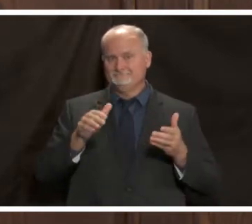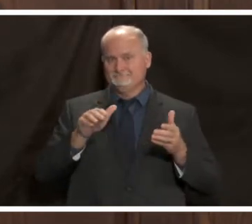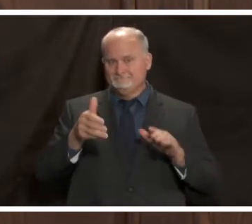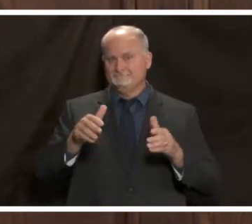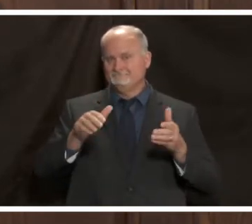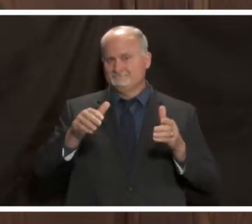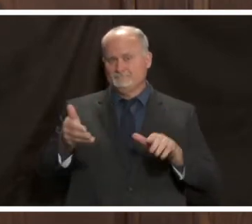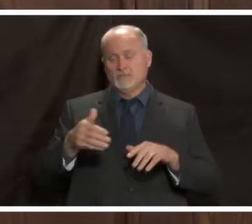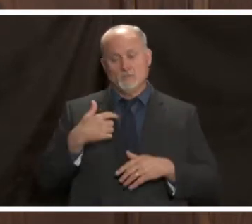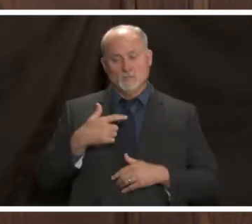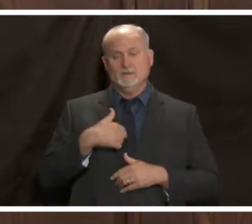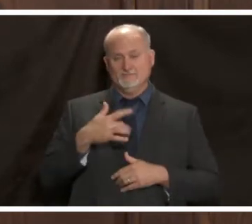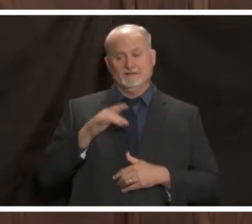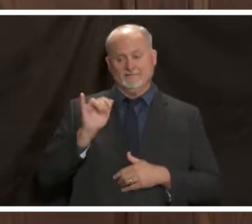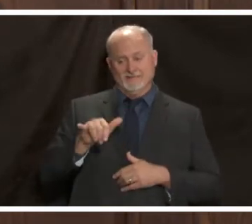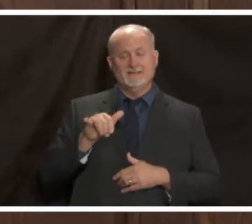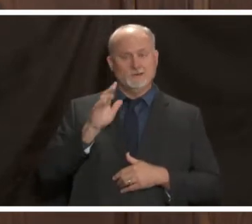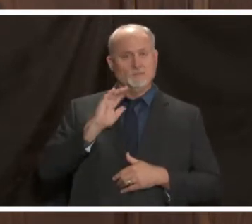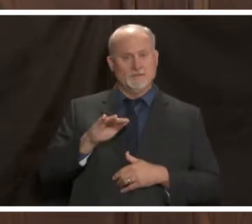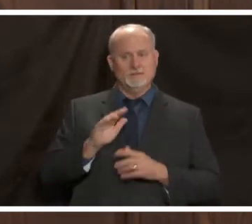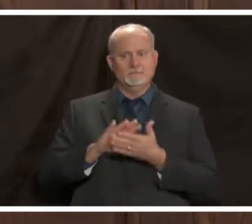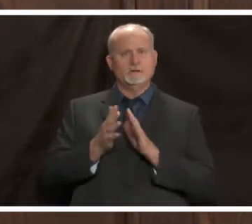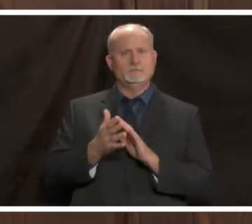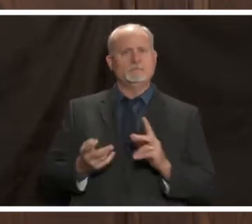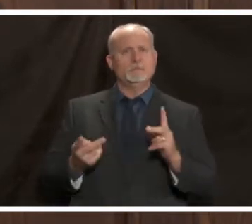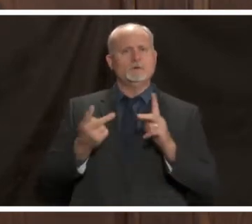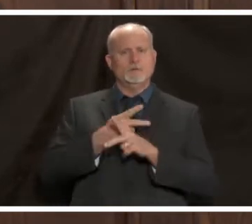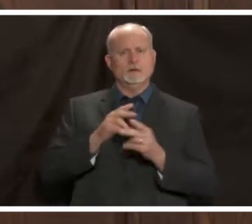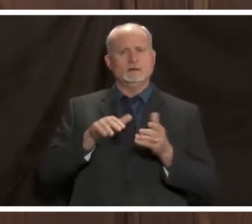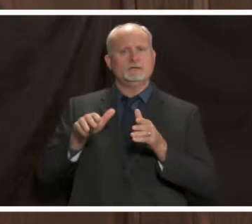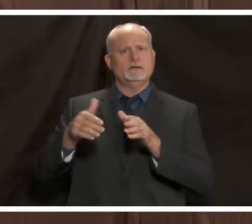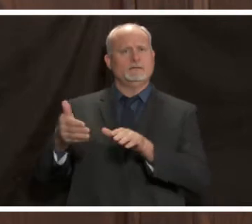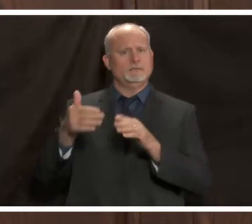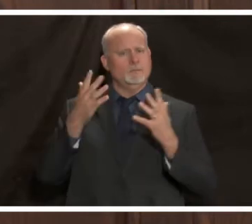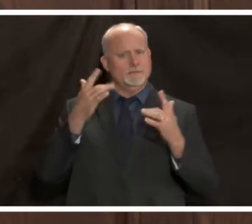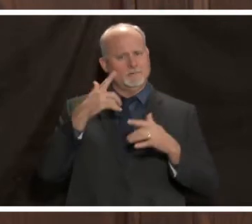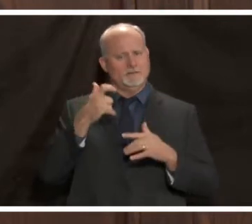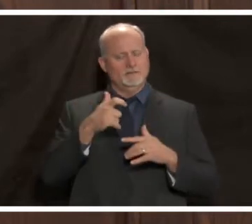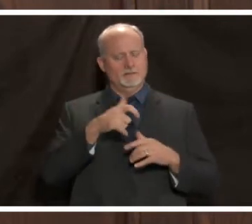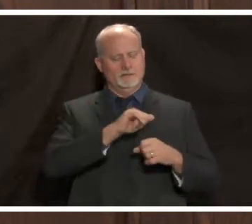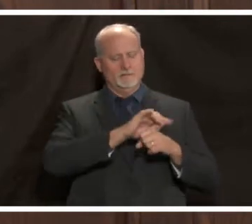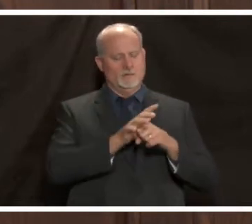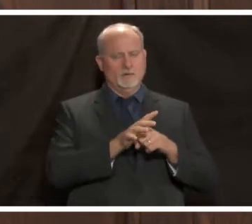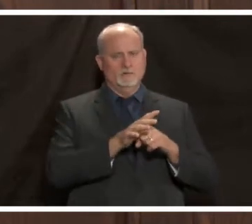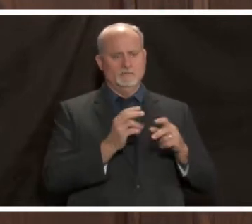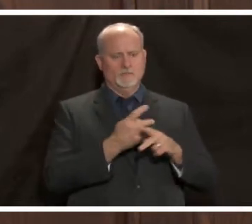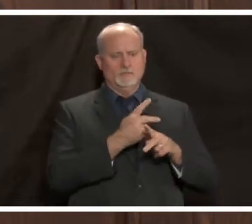that number to unfortunately increase because of the current numbers of cases that are going up